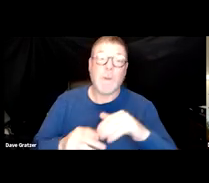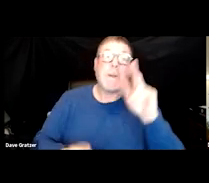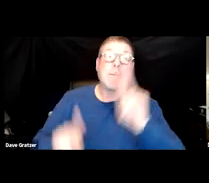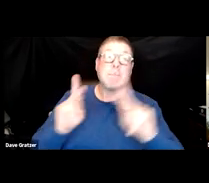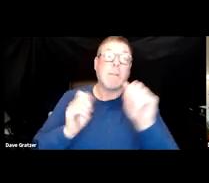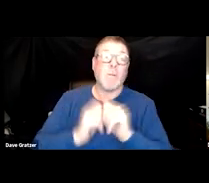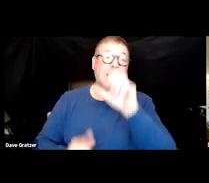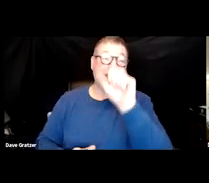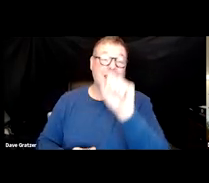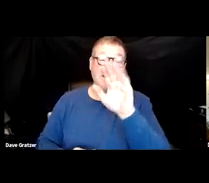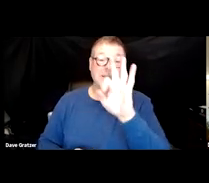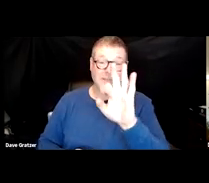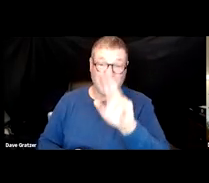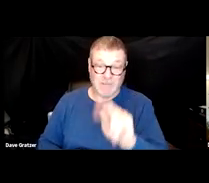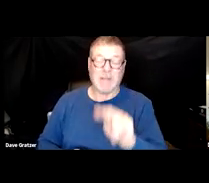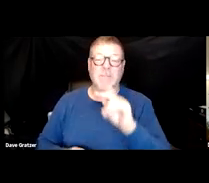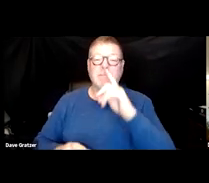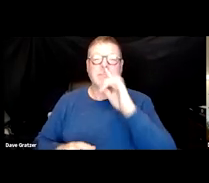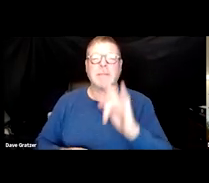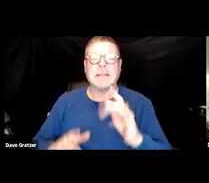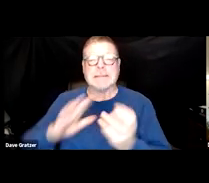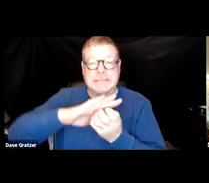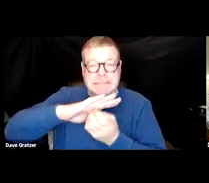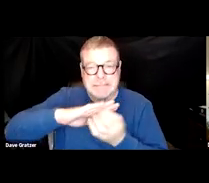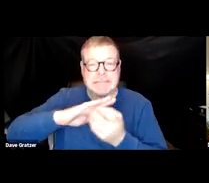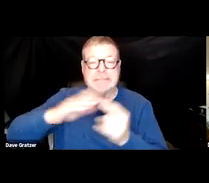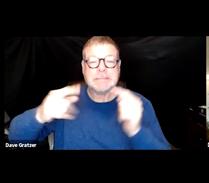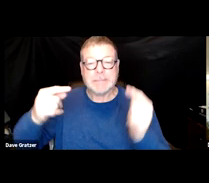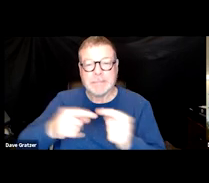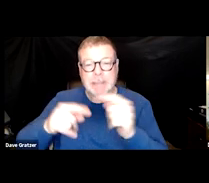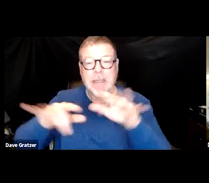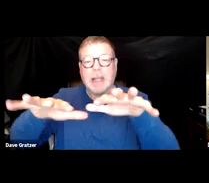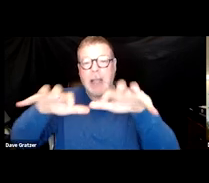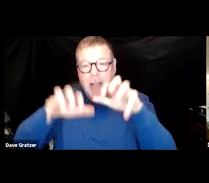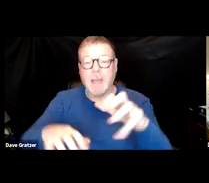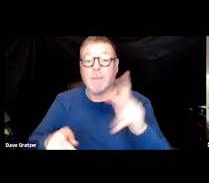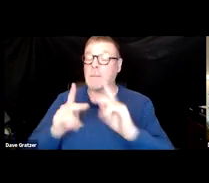the numbness and tingling, pain. Often you'll see it in people with diabetes